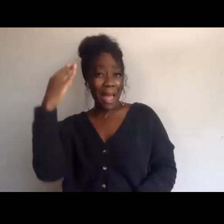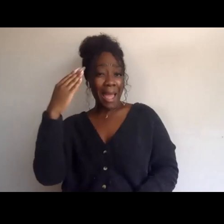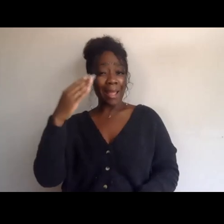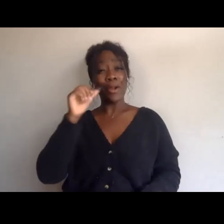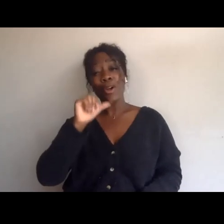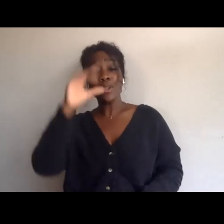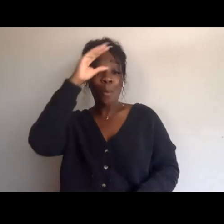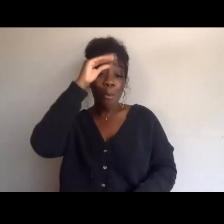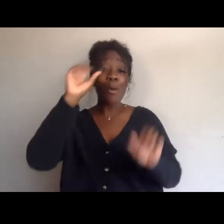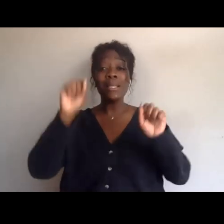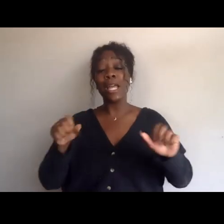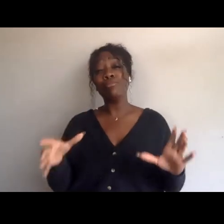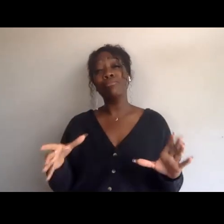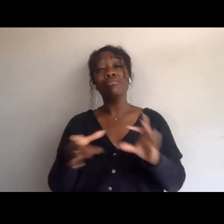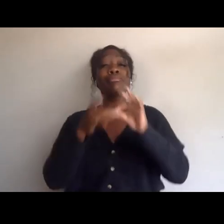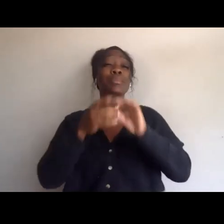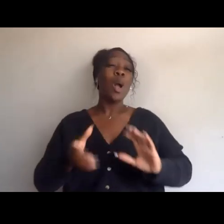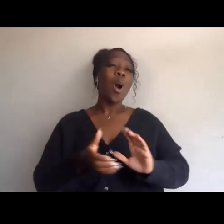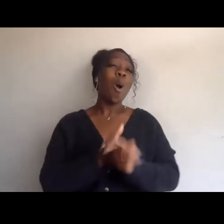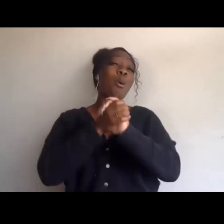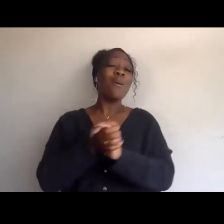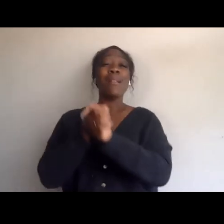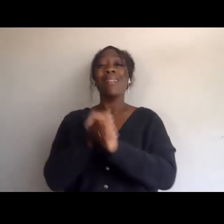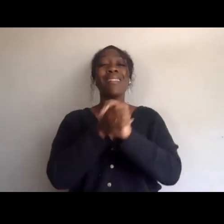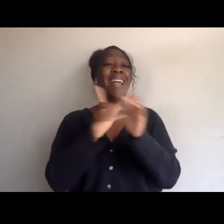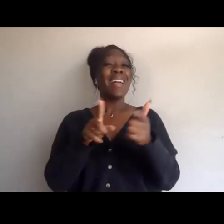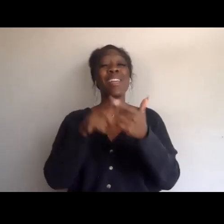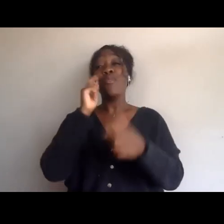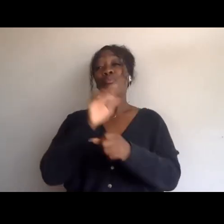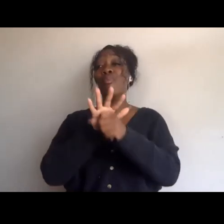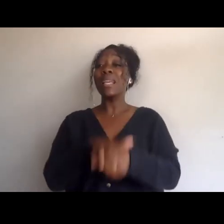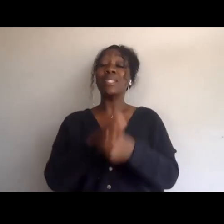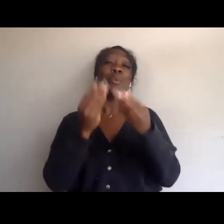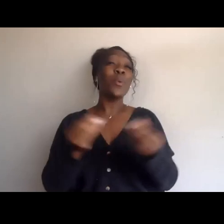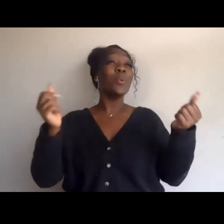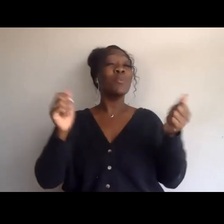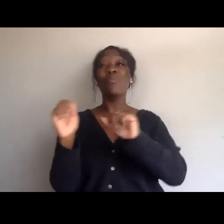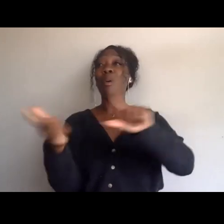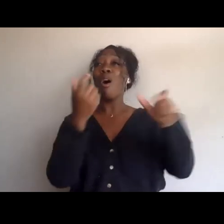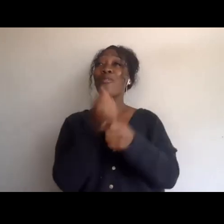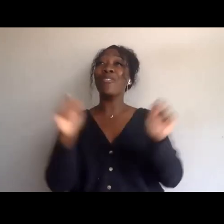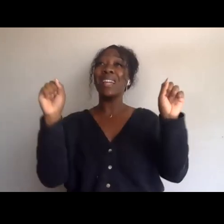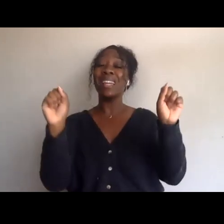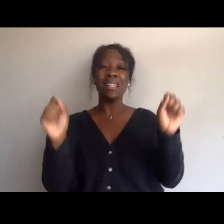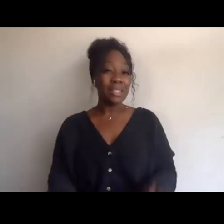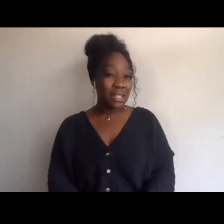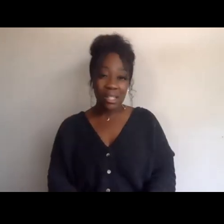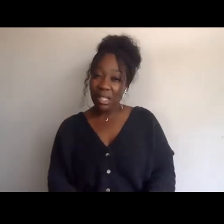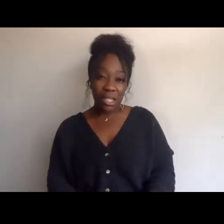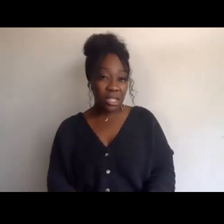and all of a sudden racism ended and we're all free, right? That's the story that we're fed